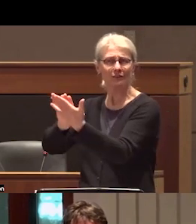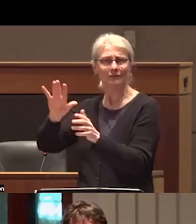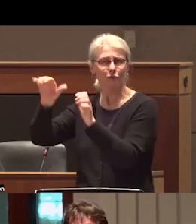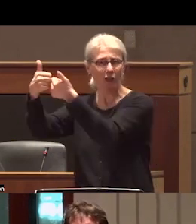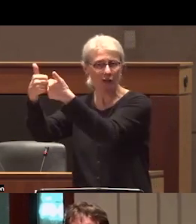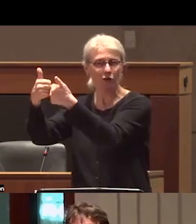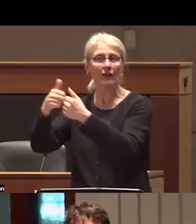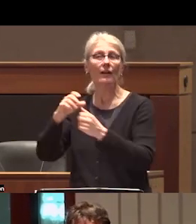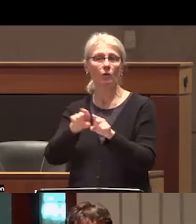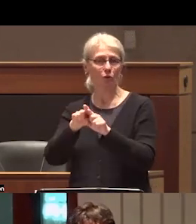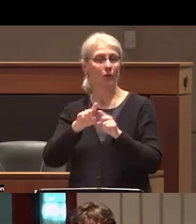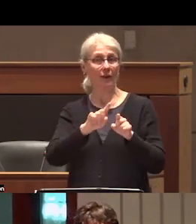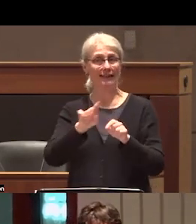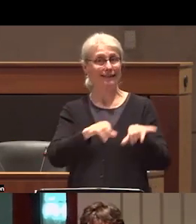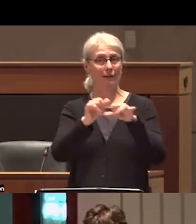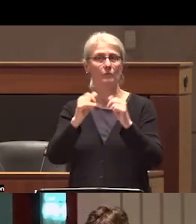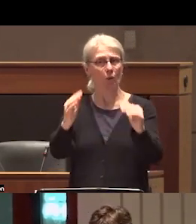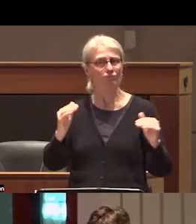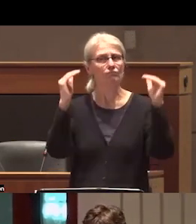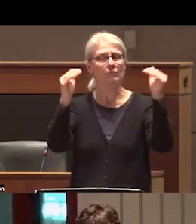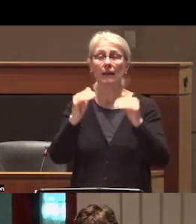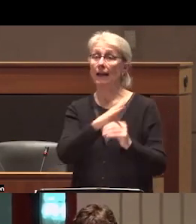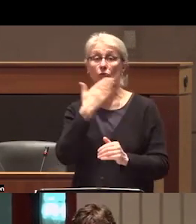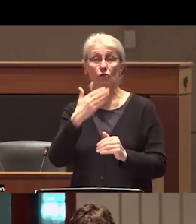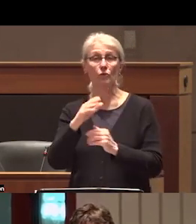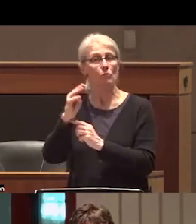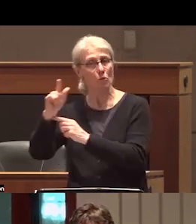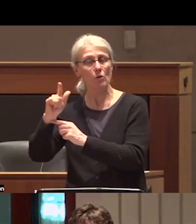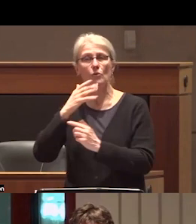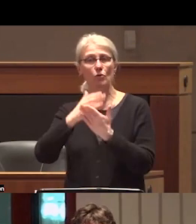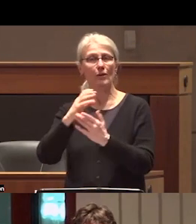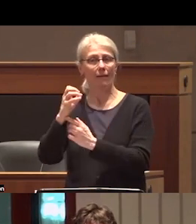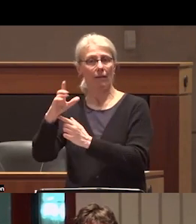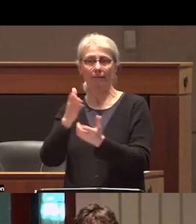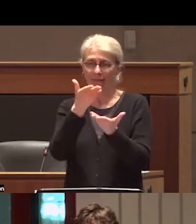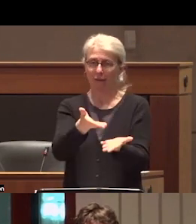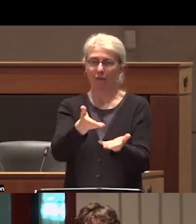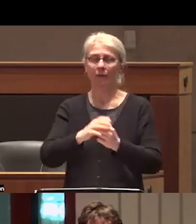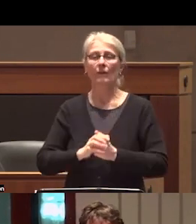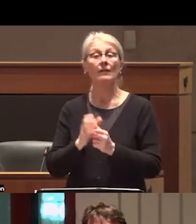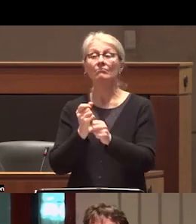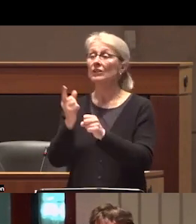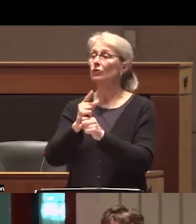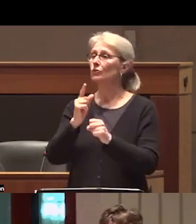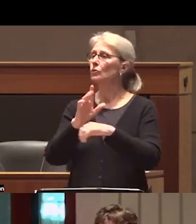morally and ethically sound every year there's a call for nominations a committee gathers in the